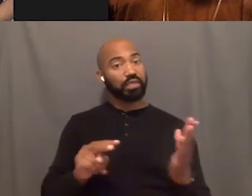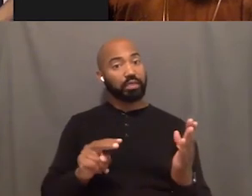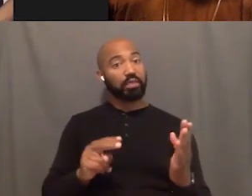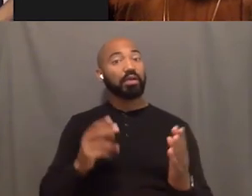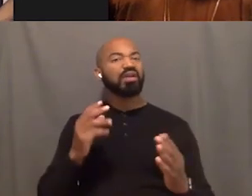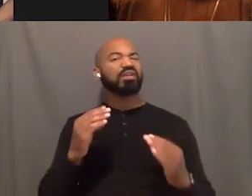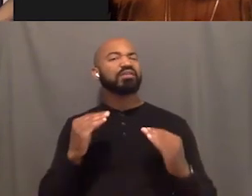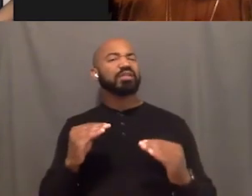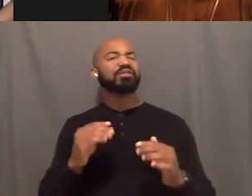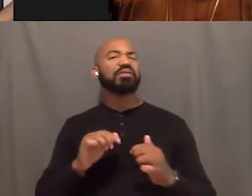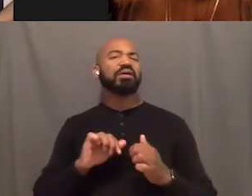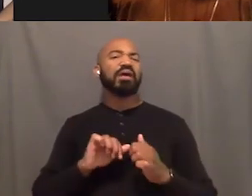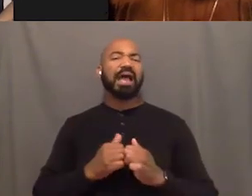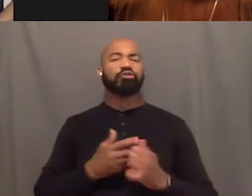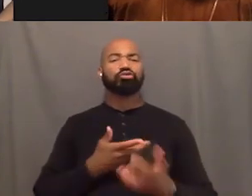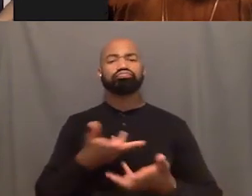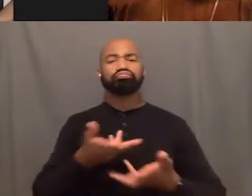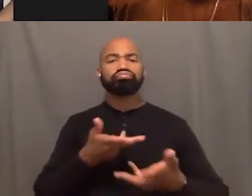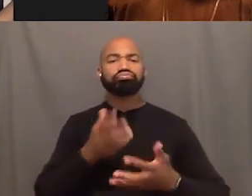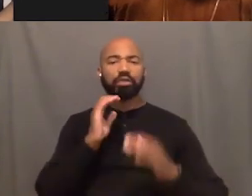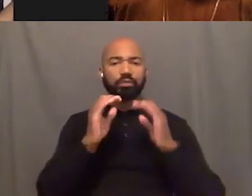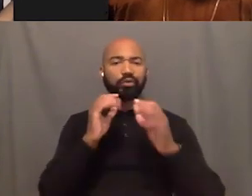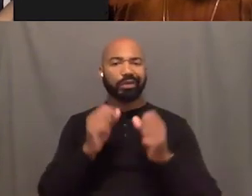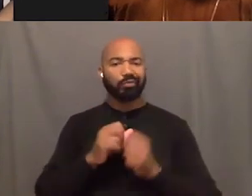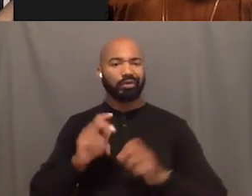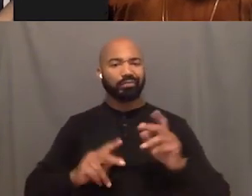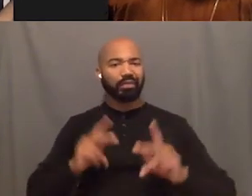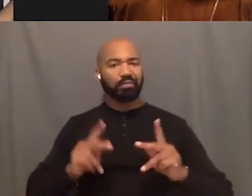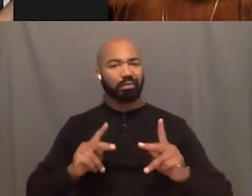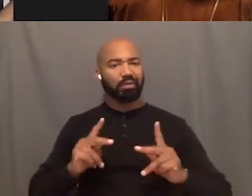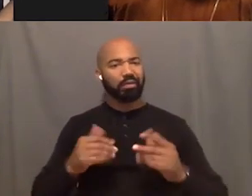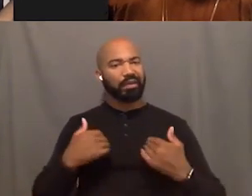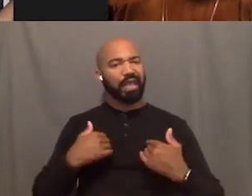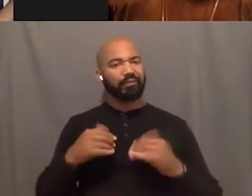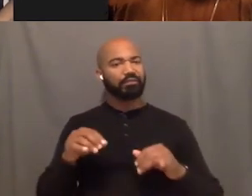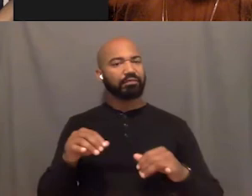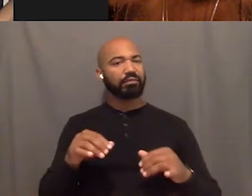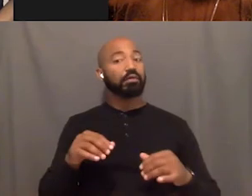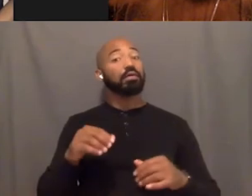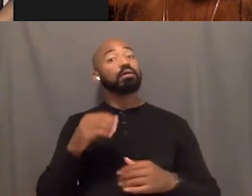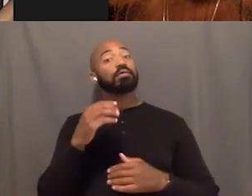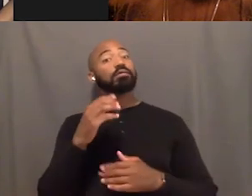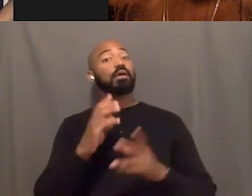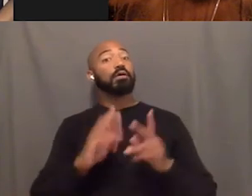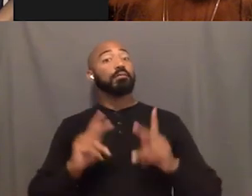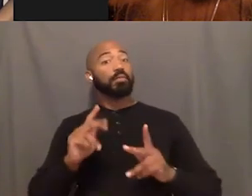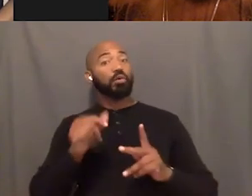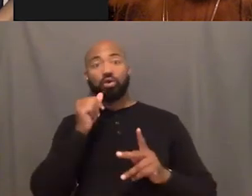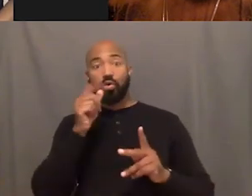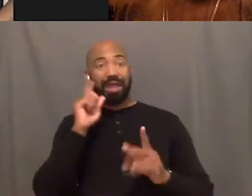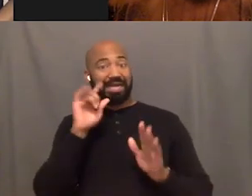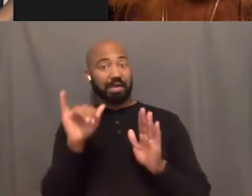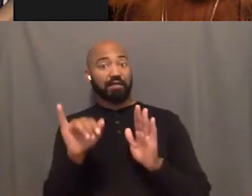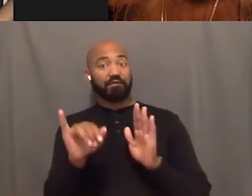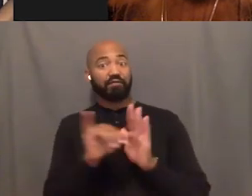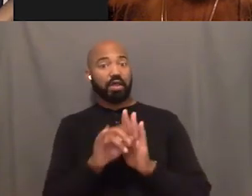on how to talk to people who are, who don't identify just like you. Which is a big thing.